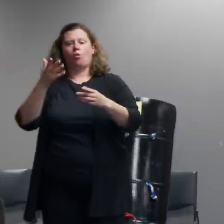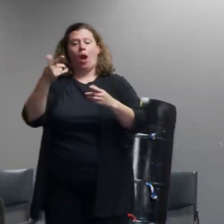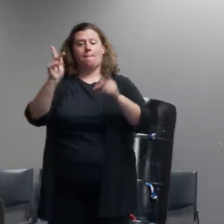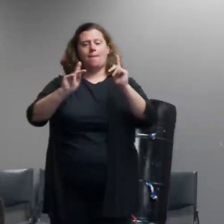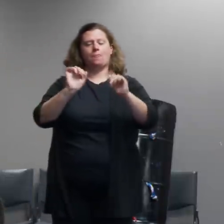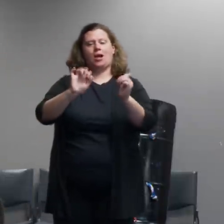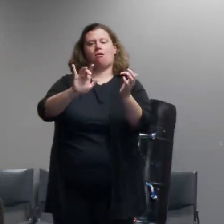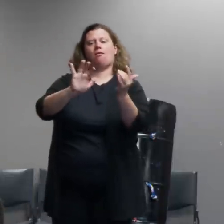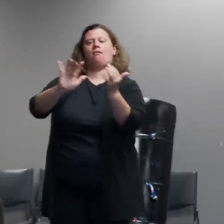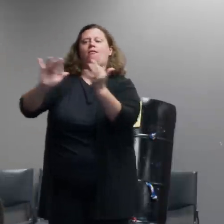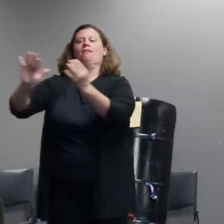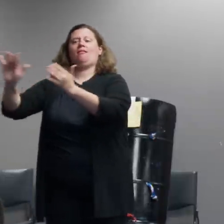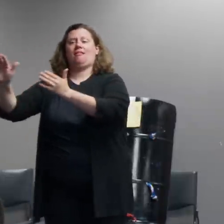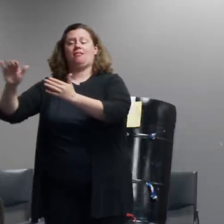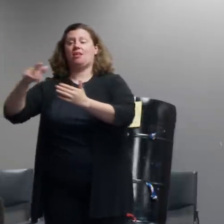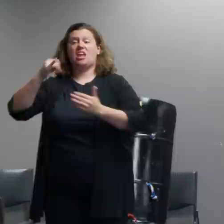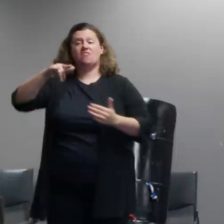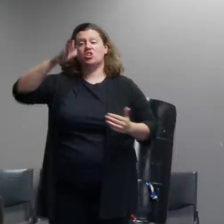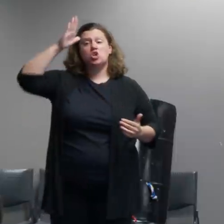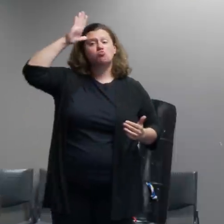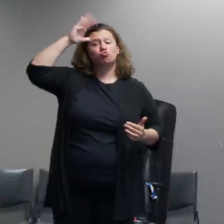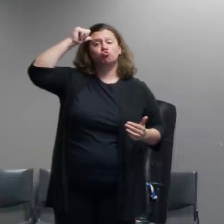it really gets challenging and where i would ask for the